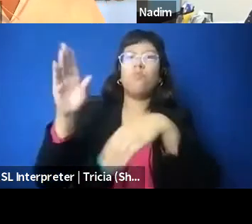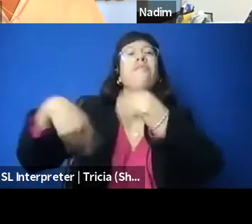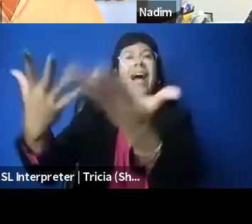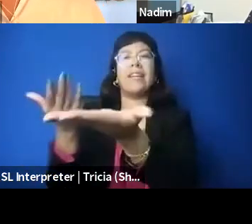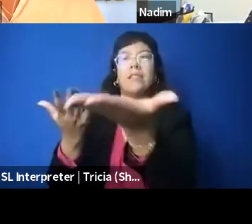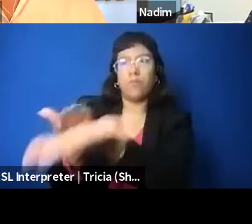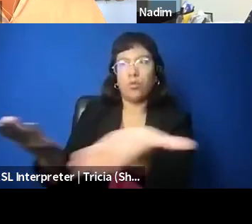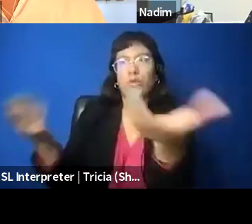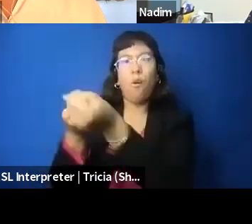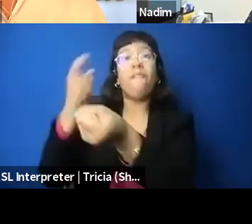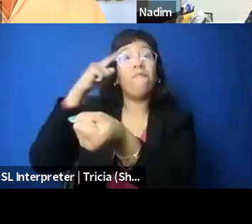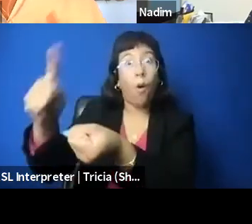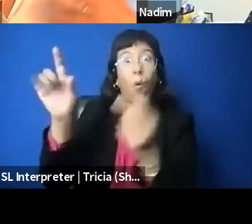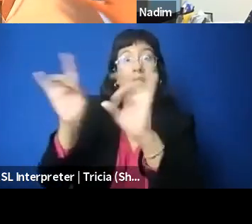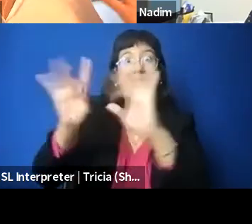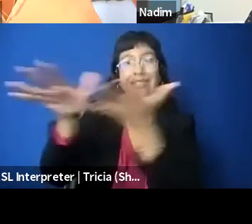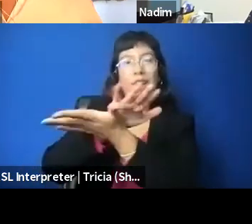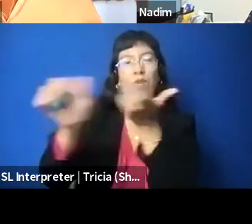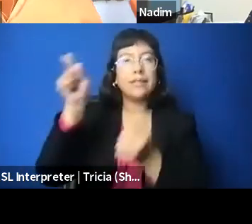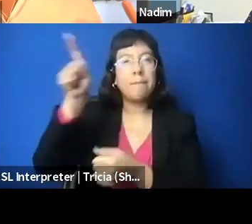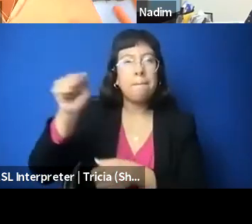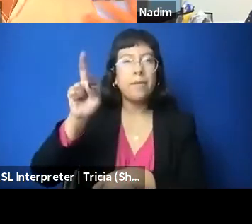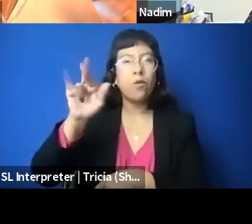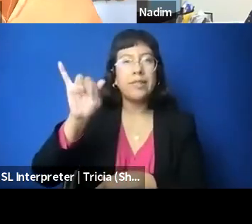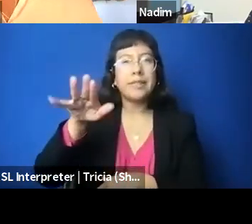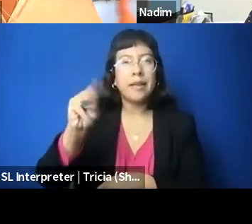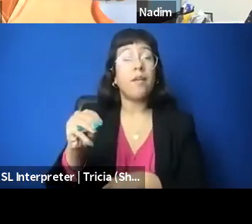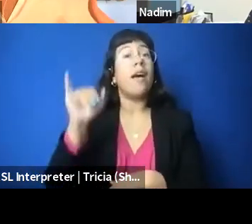which we've seen a lot being used against banks,